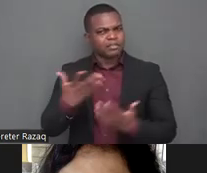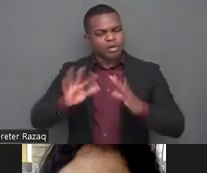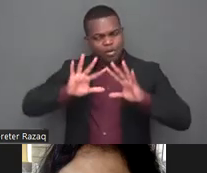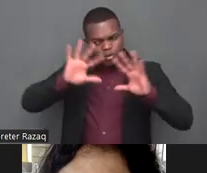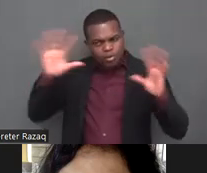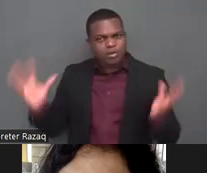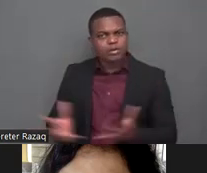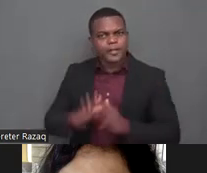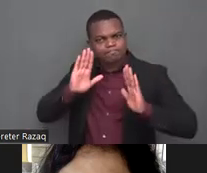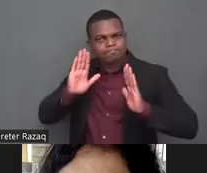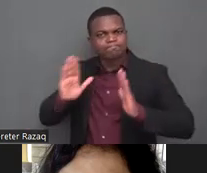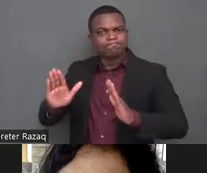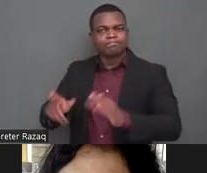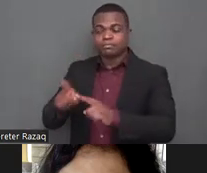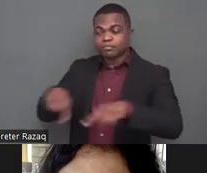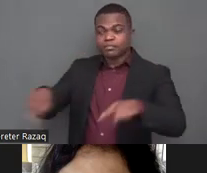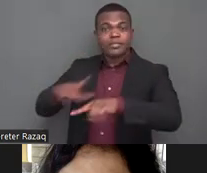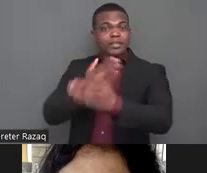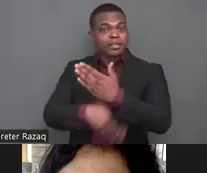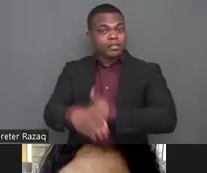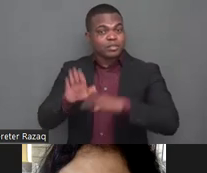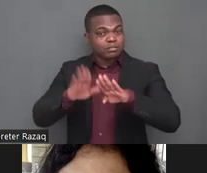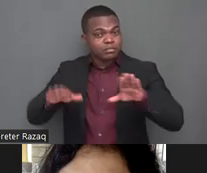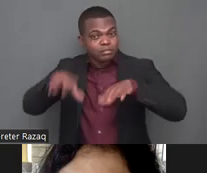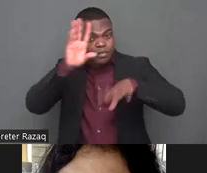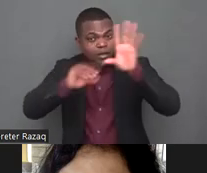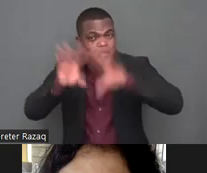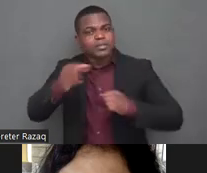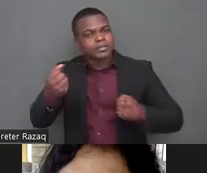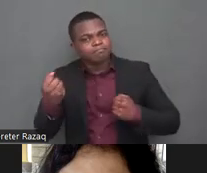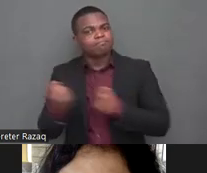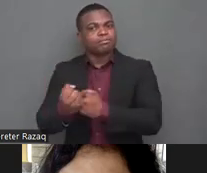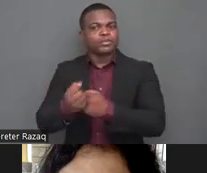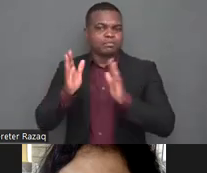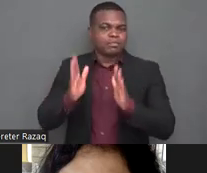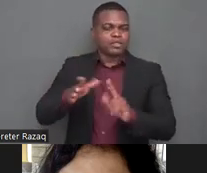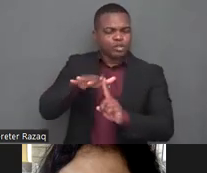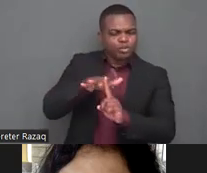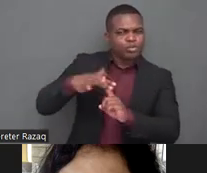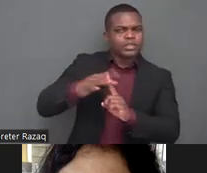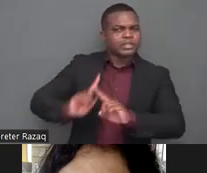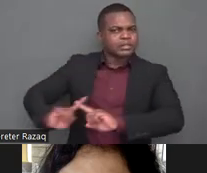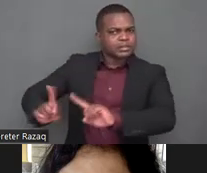learning how to read and write braille cannot be replaced with how to to with replace with how to